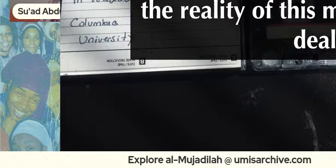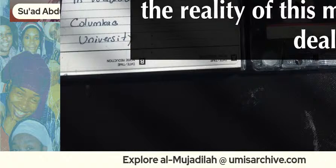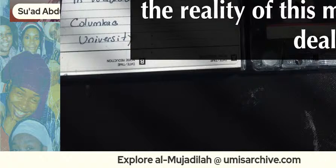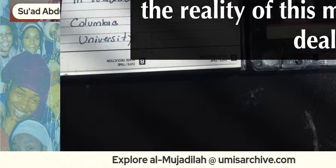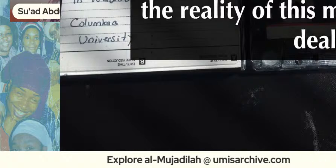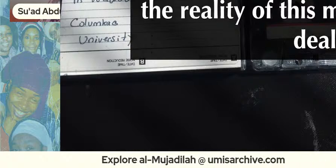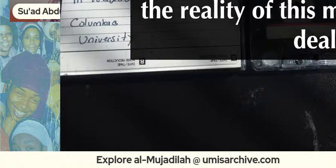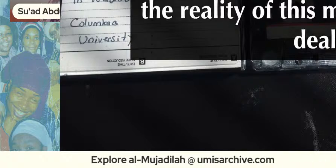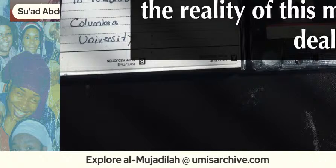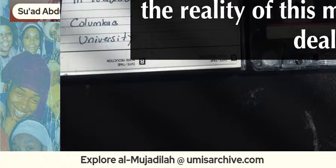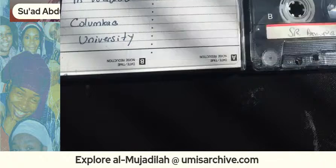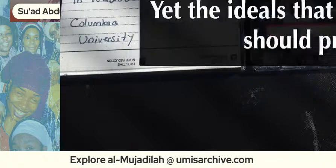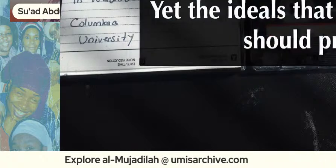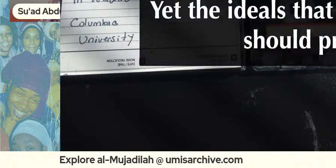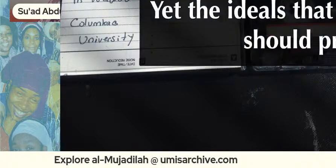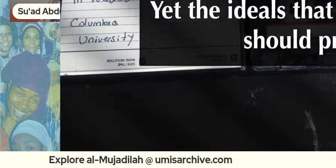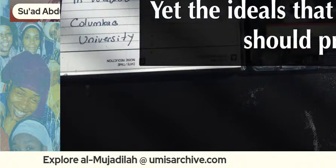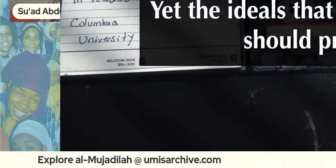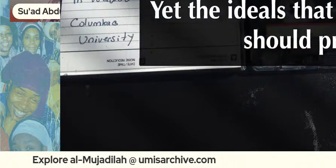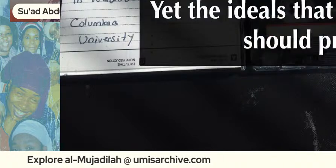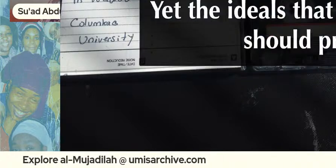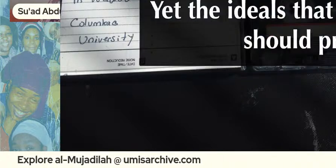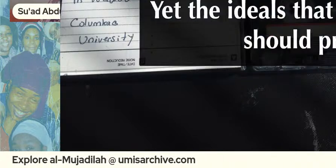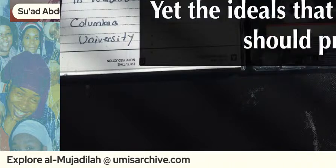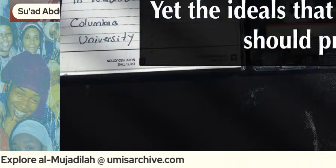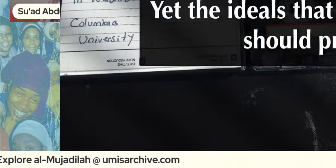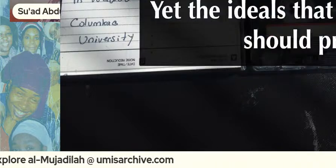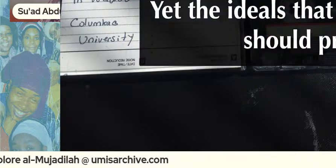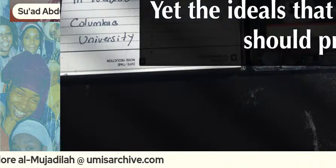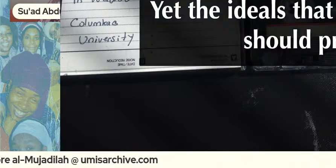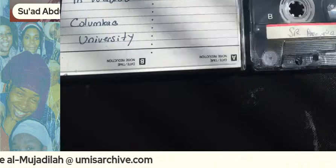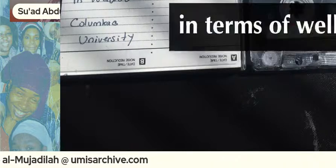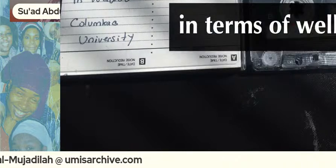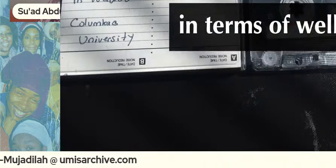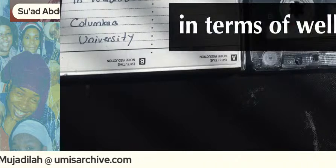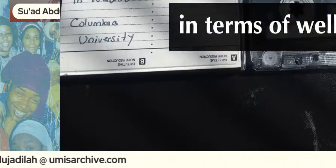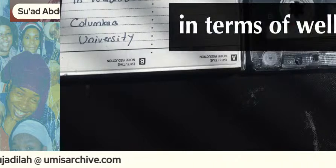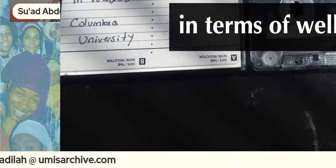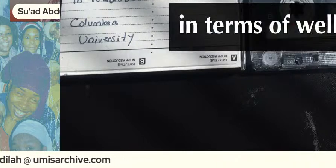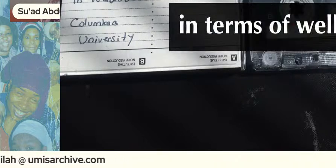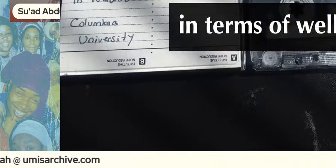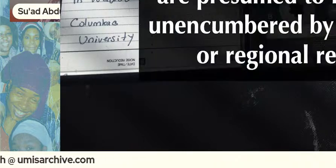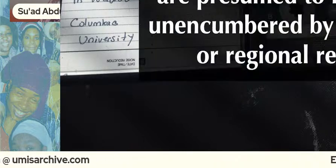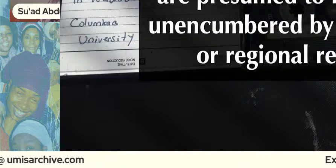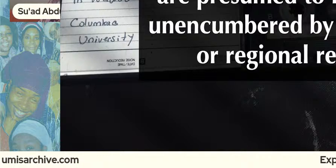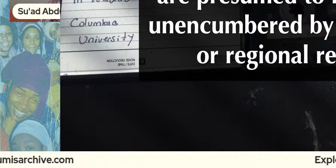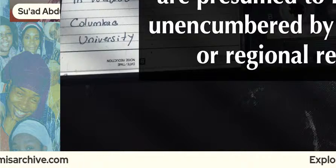dealt with yet the ideals that families should produce in terms of well-being are presumed